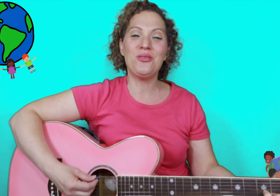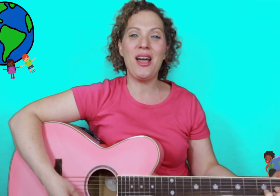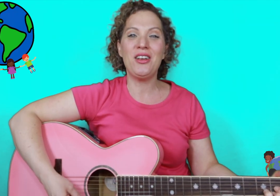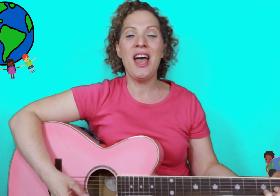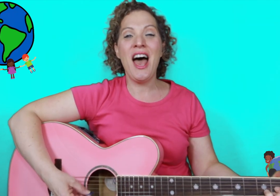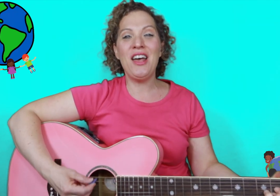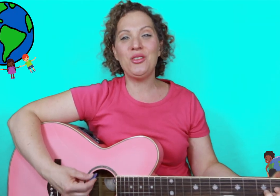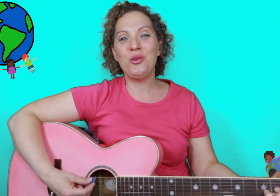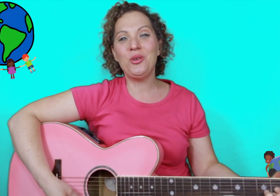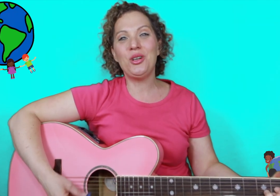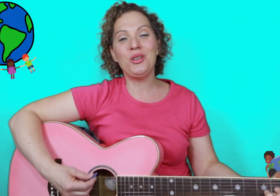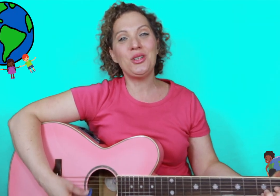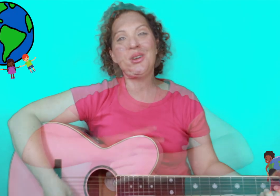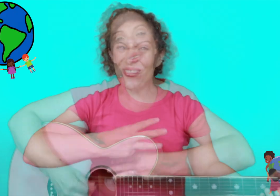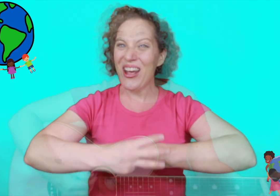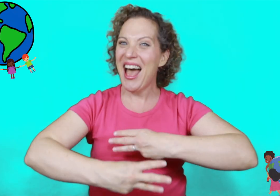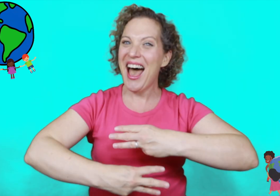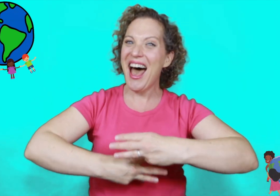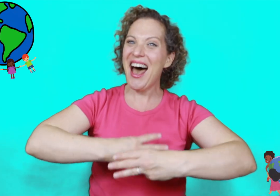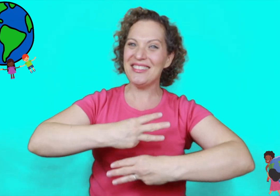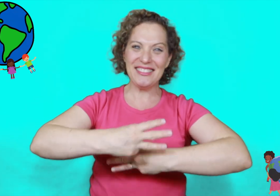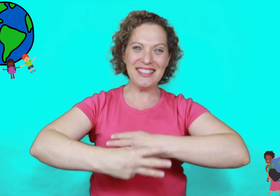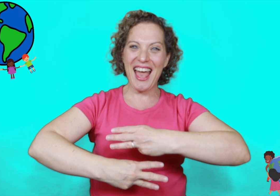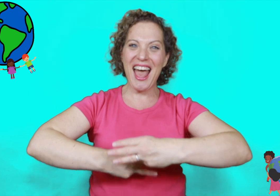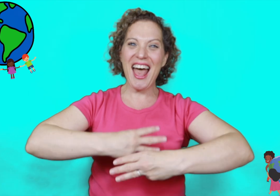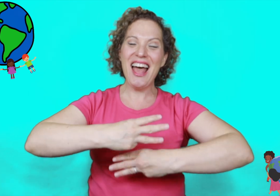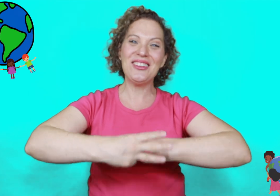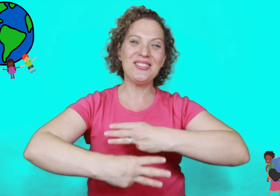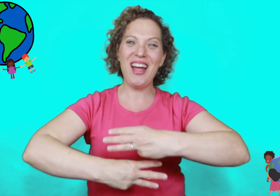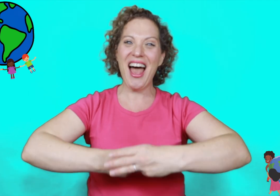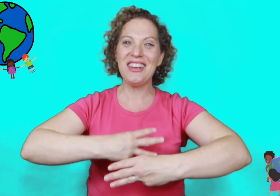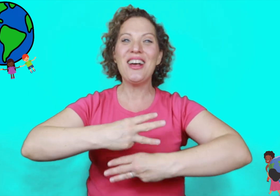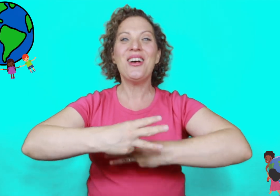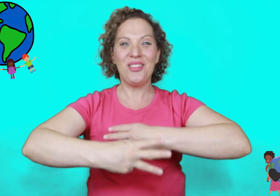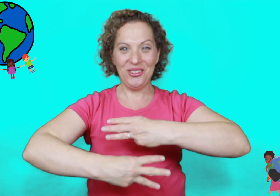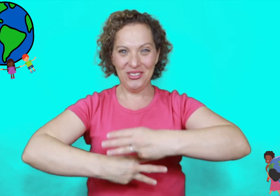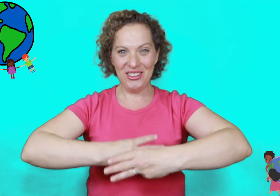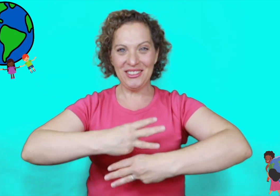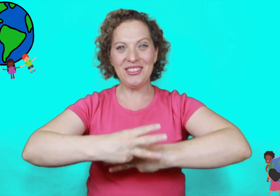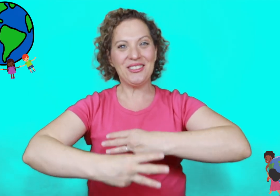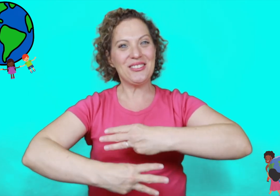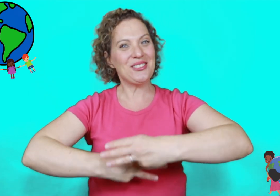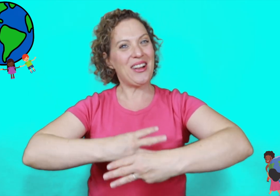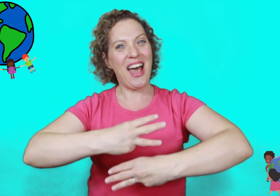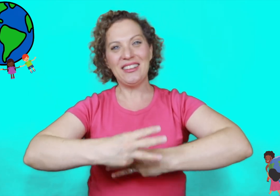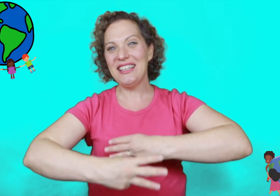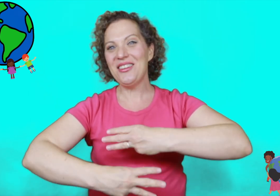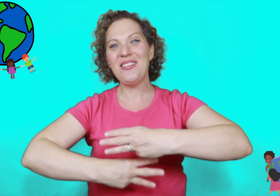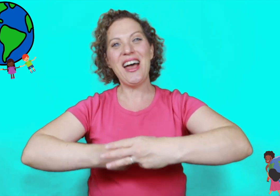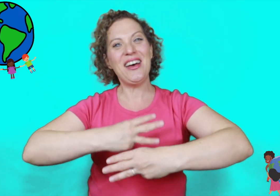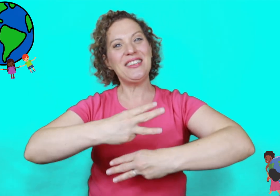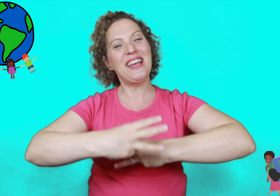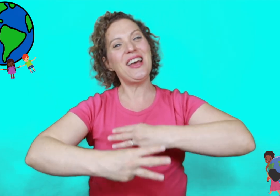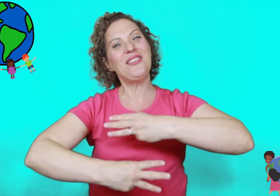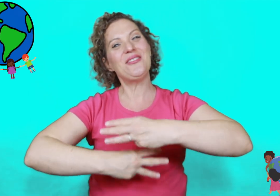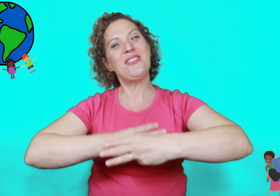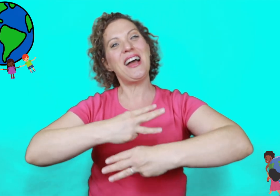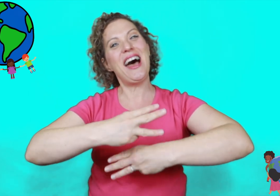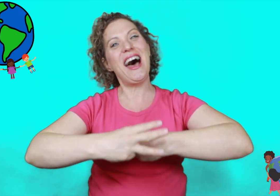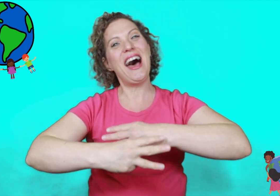round and the world goes round and round the world goes round and round and round